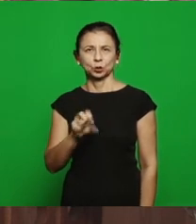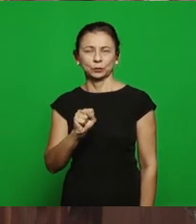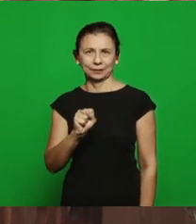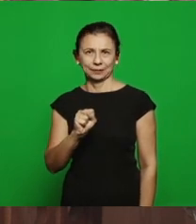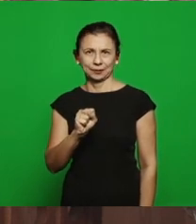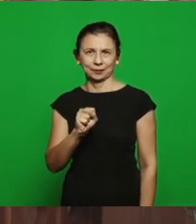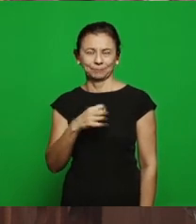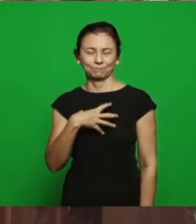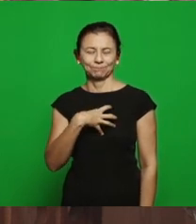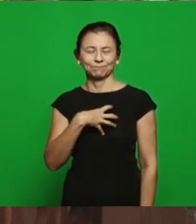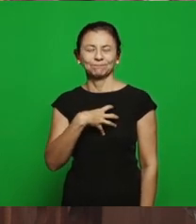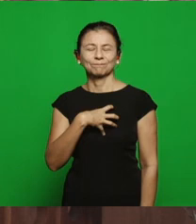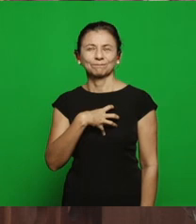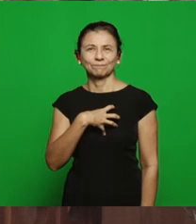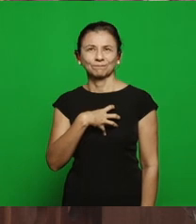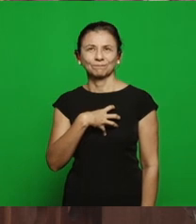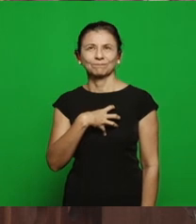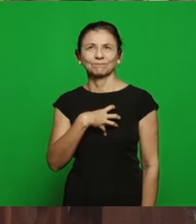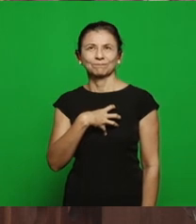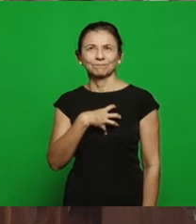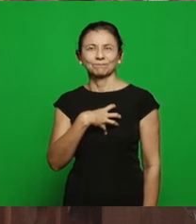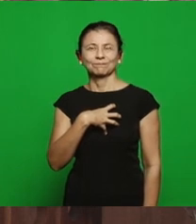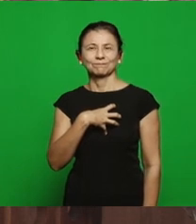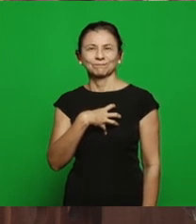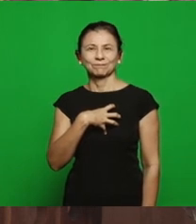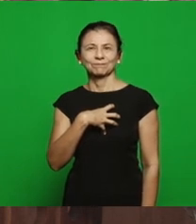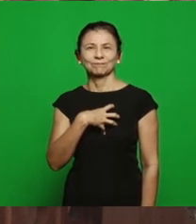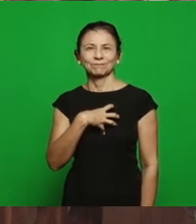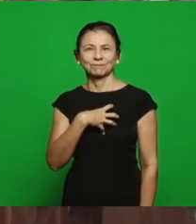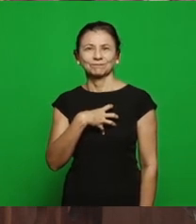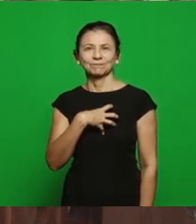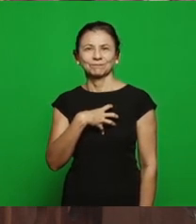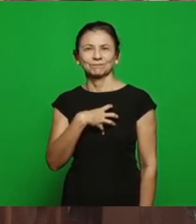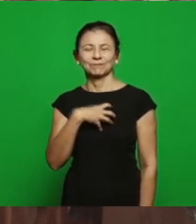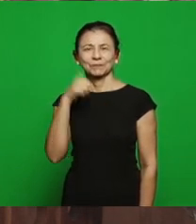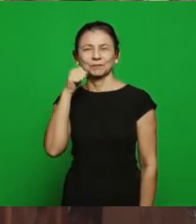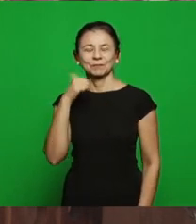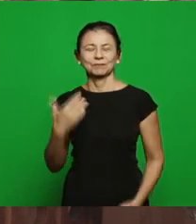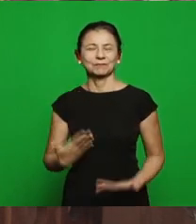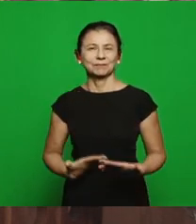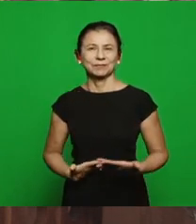deeply marked our life, this servant